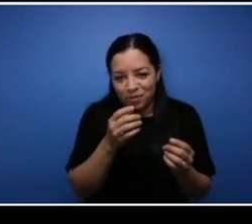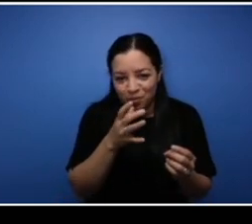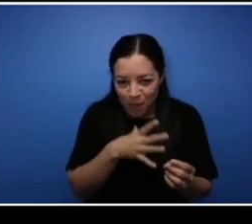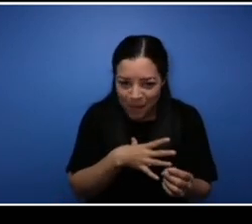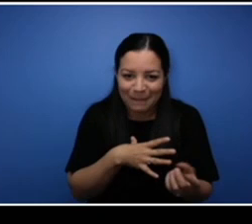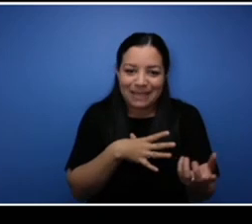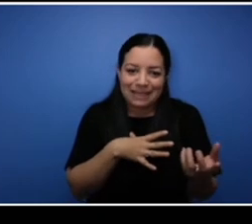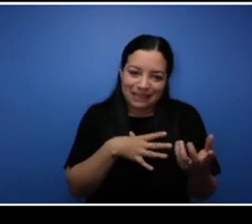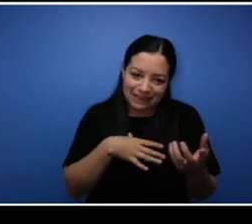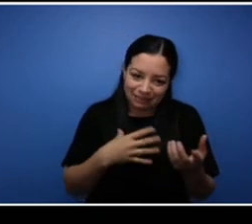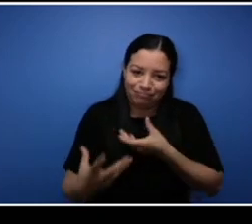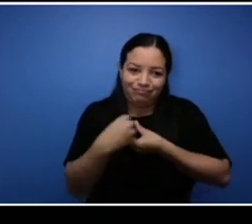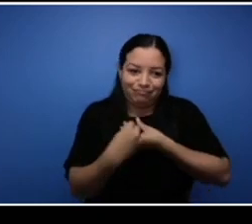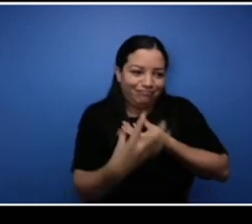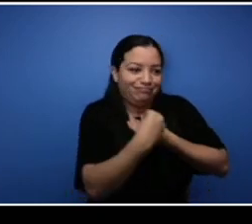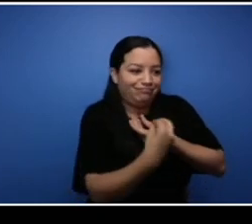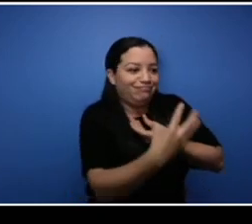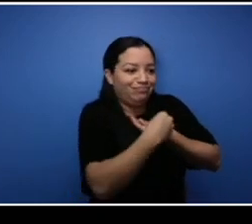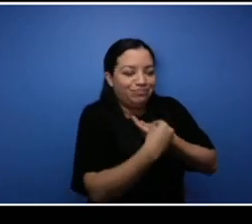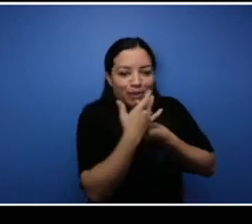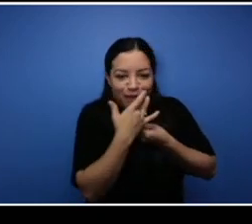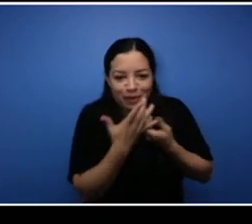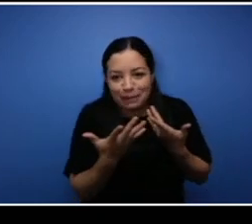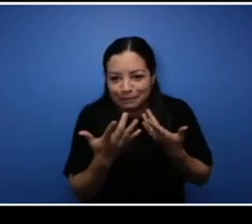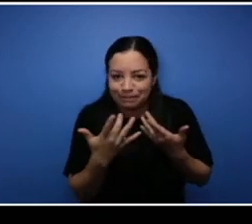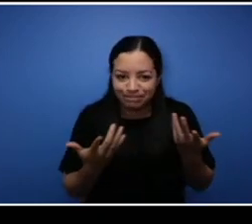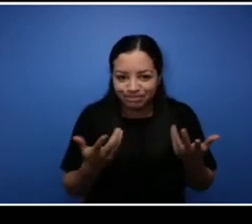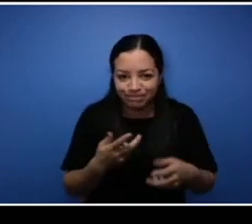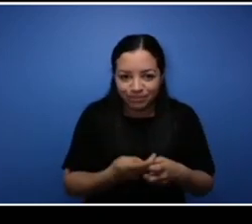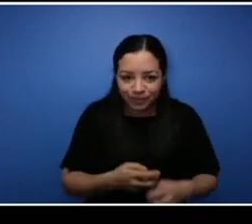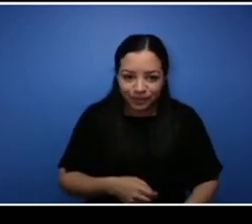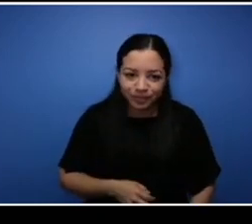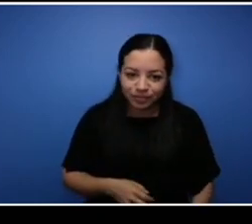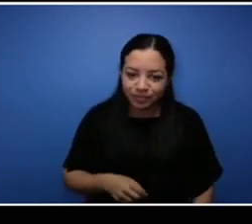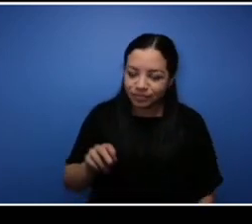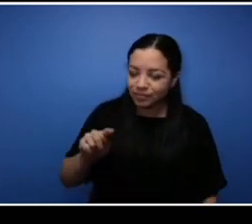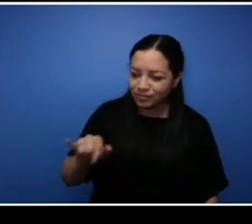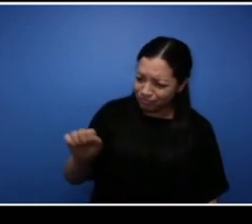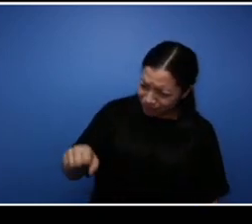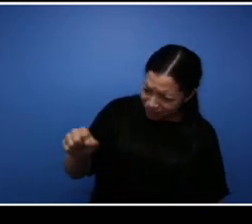and I love that Glenn. You know especially you did your schooling at NSCC and you know